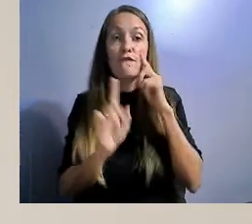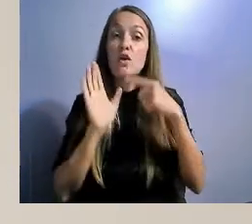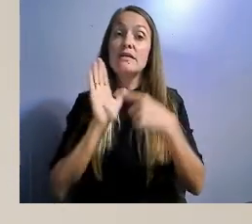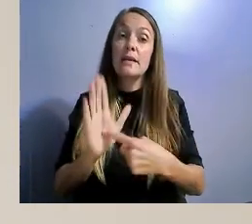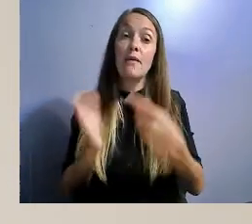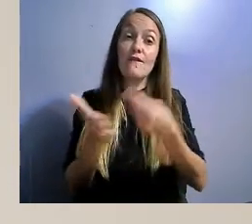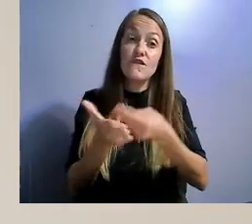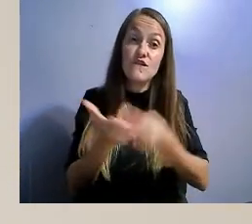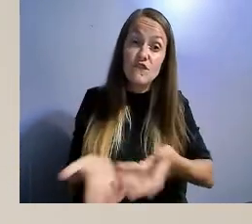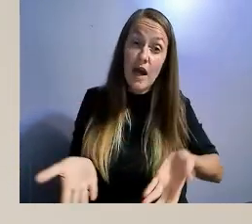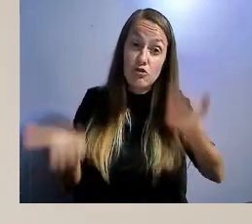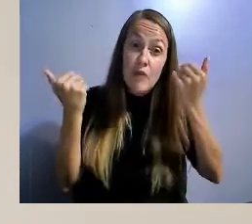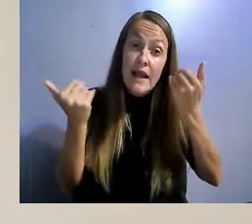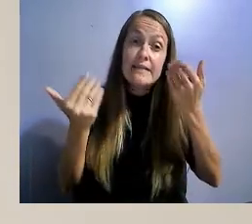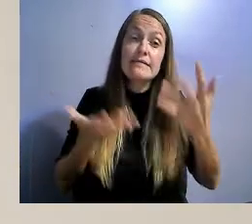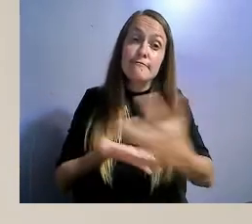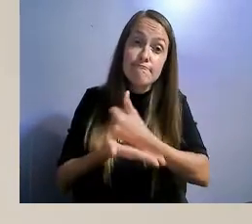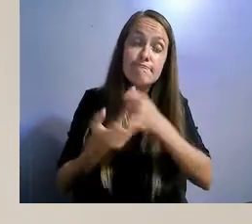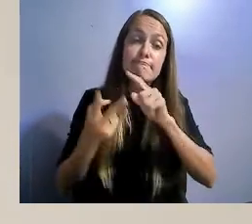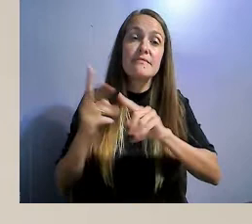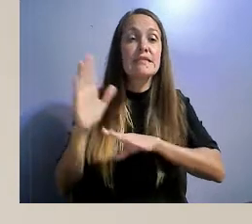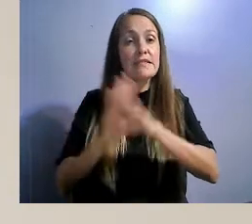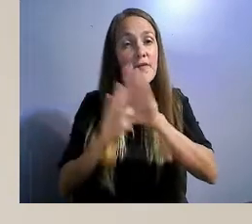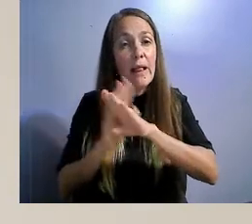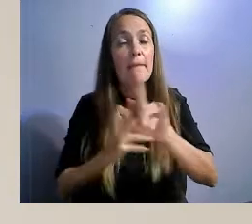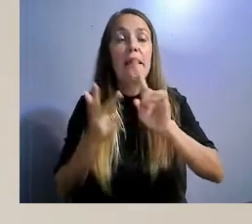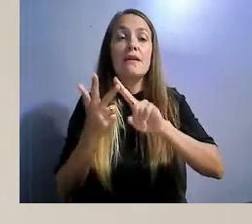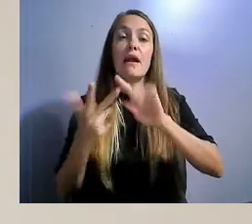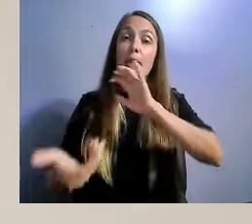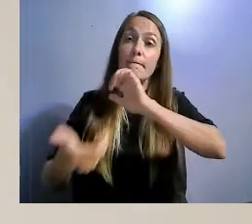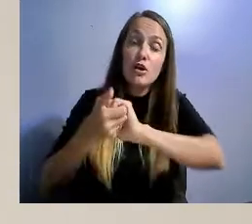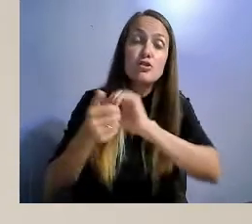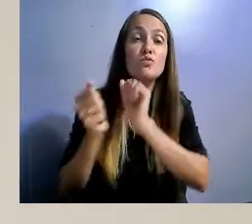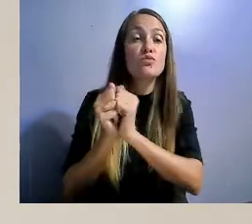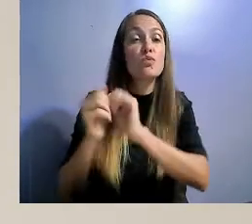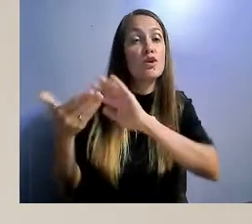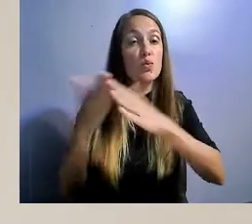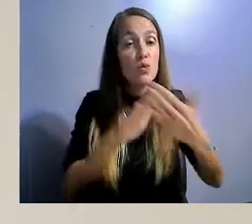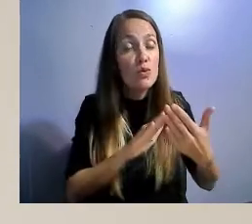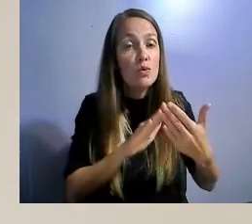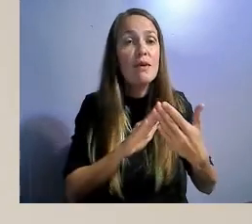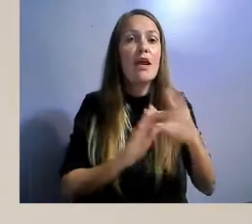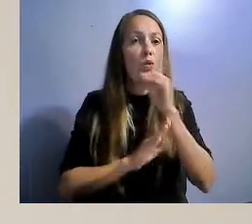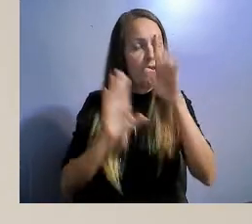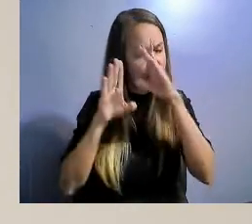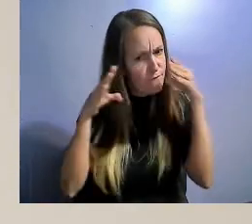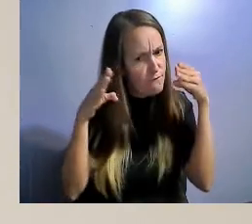community, and really honing in on the advocacy and leadership piece that CCDC holds really dear.